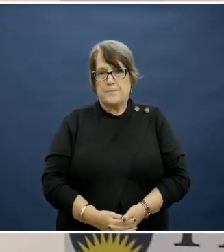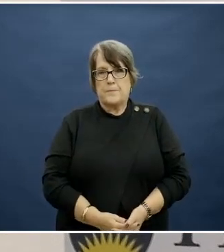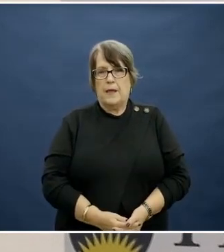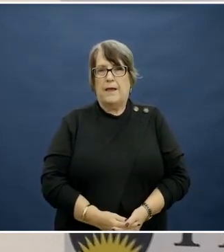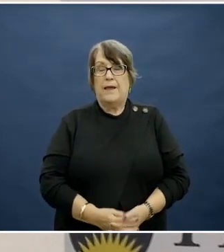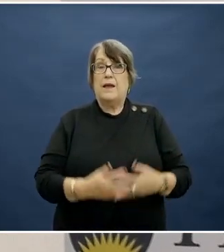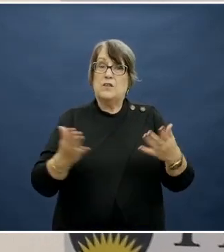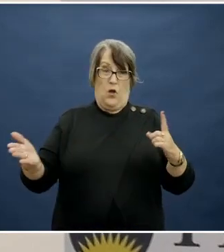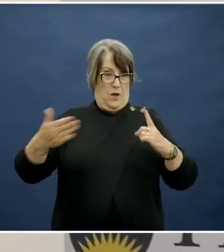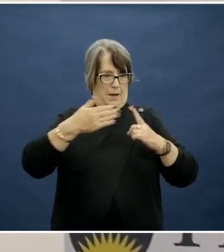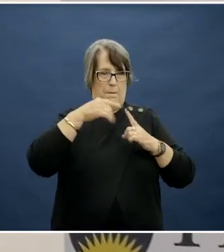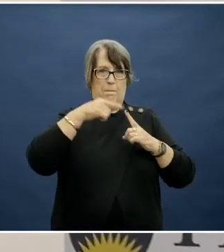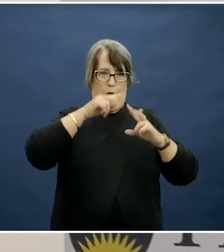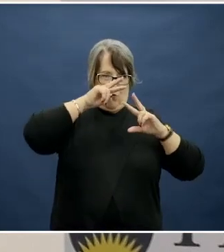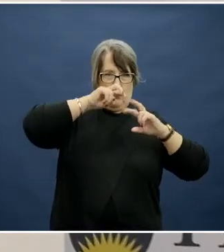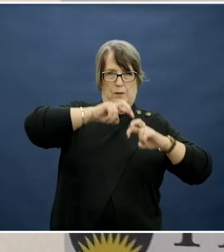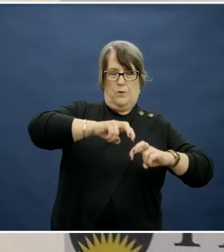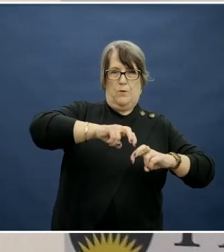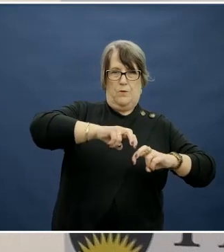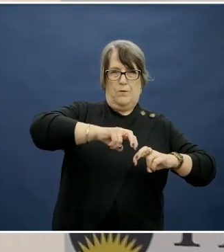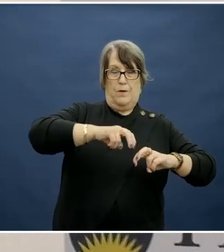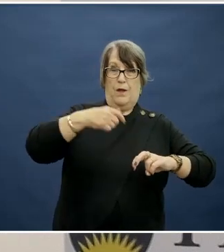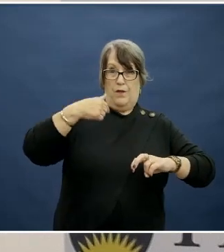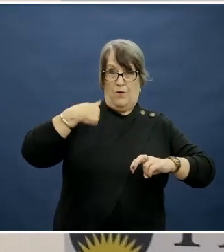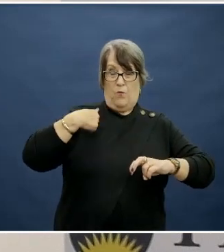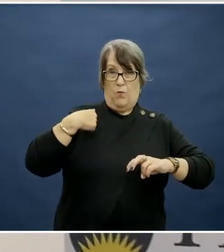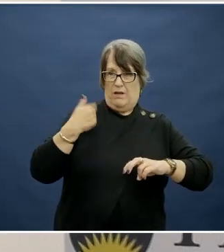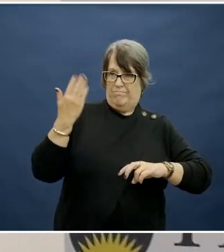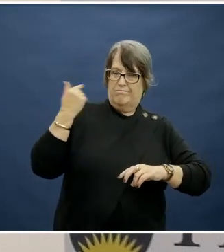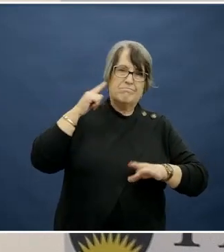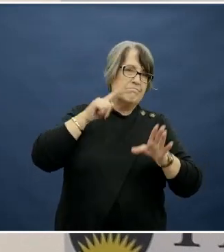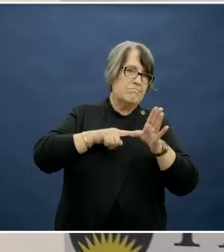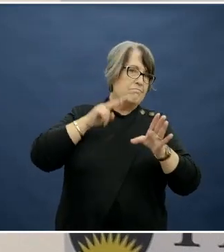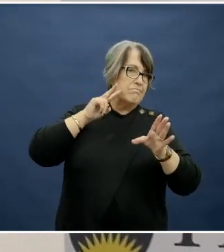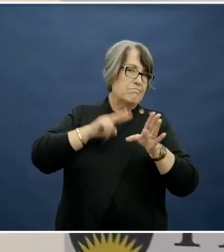And it comes back to some research that we conducted a few years ago and really highlighting